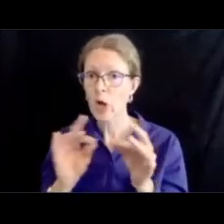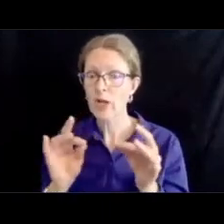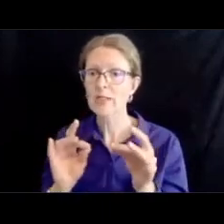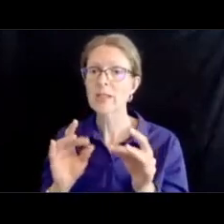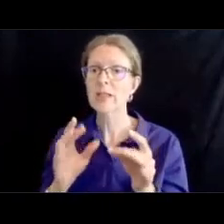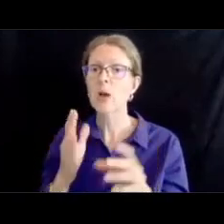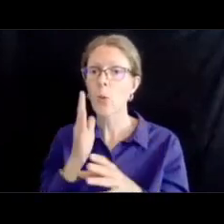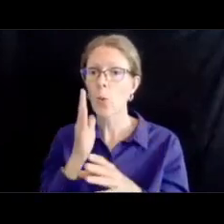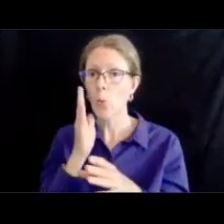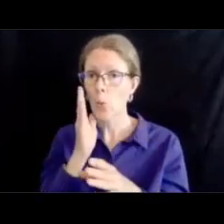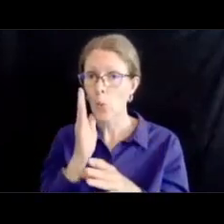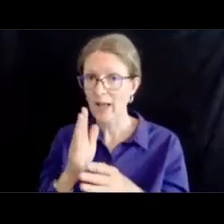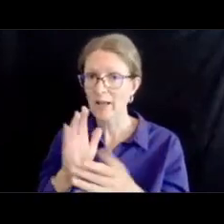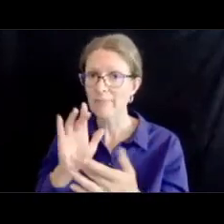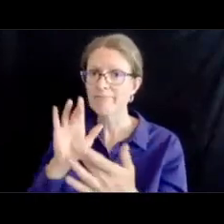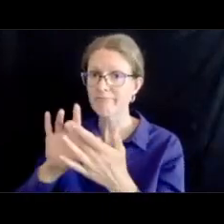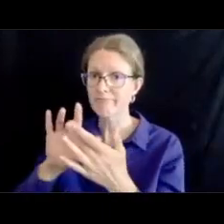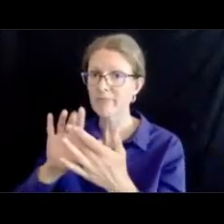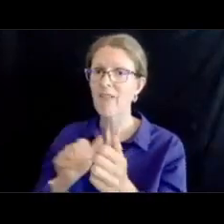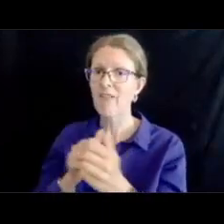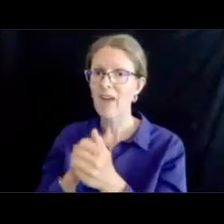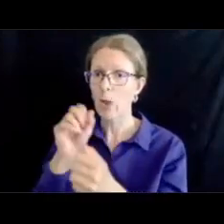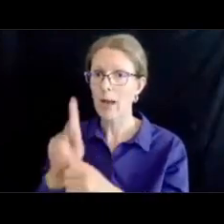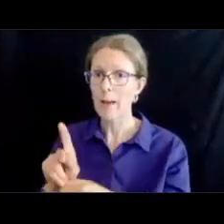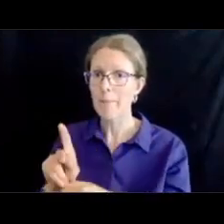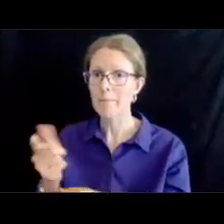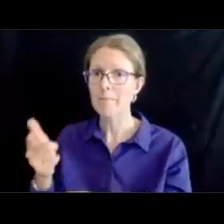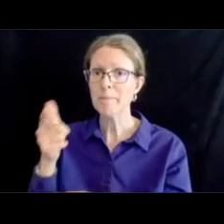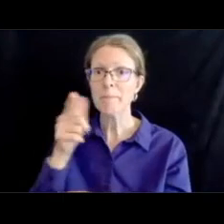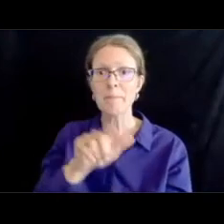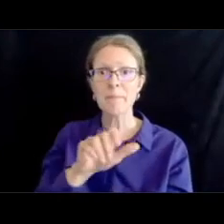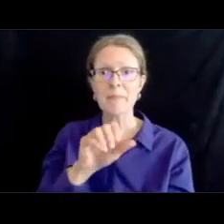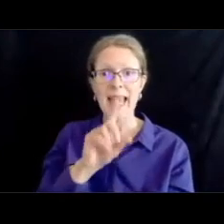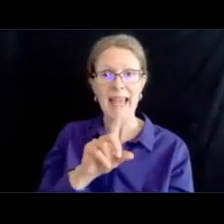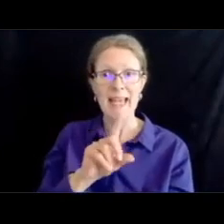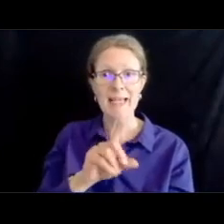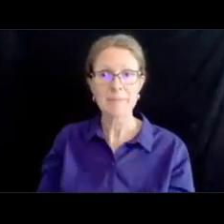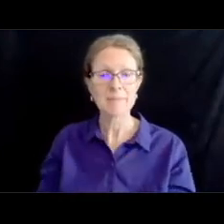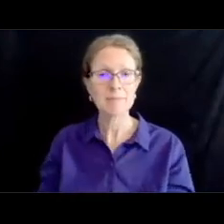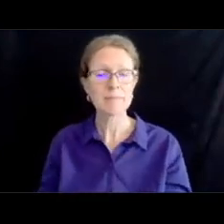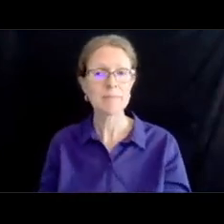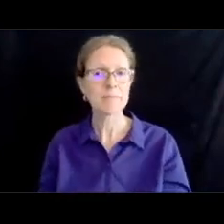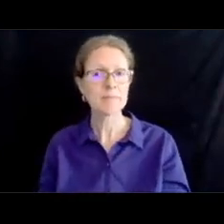should i be sharing again can you share your screen again ed yeah let's try that thank you